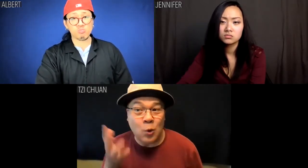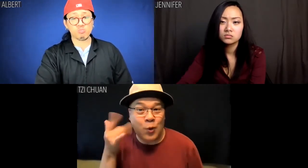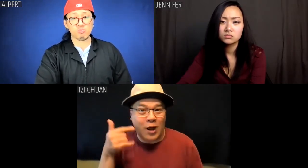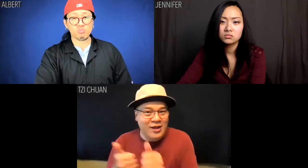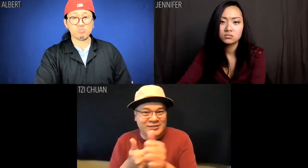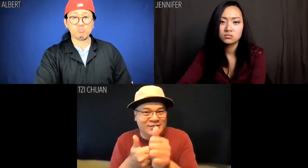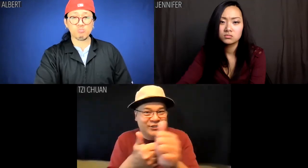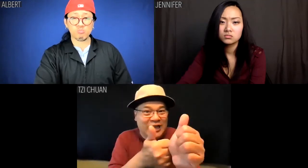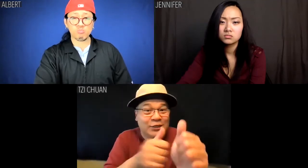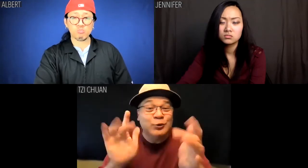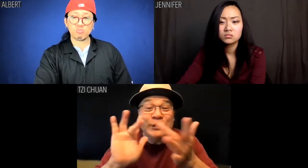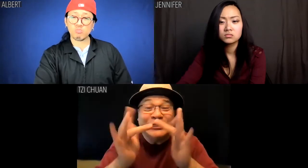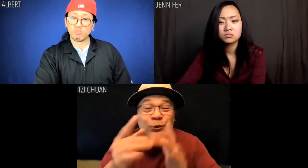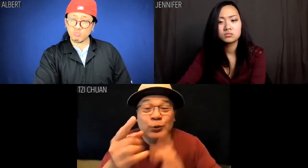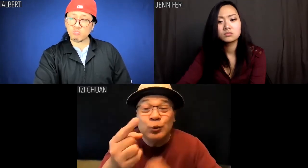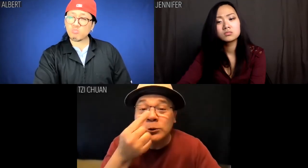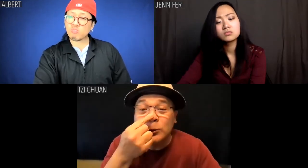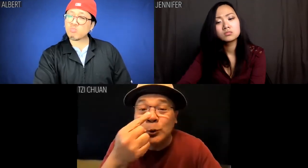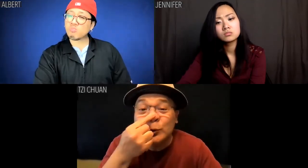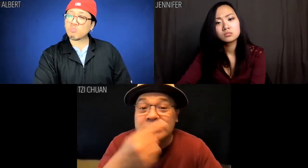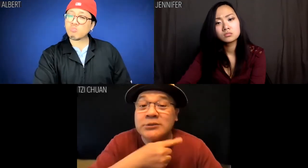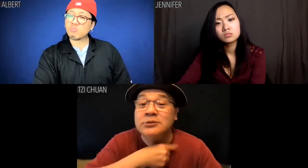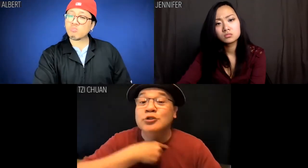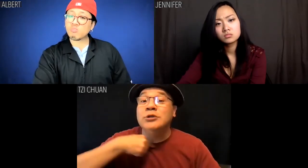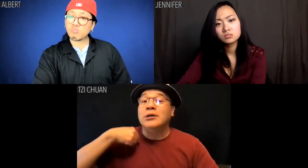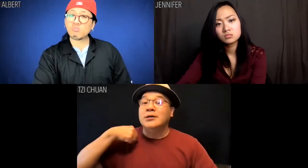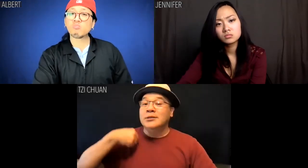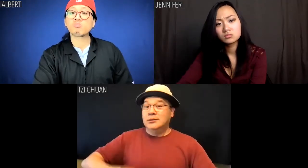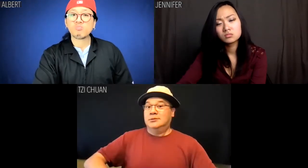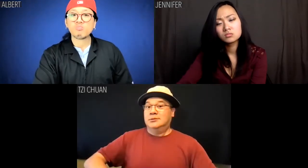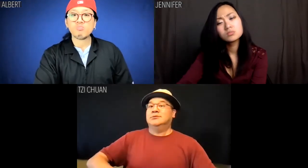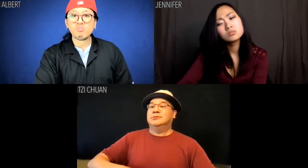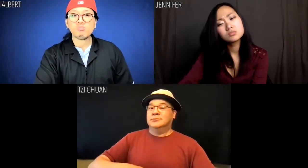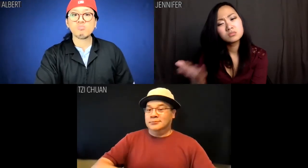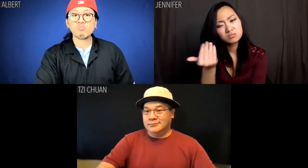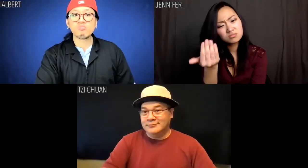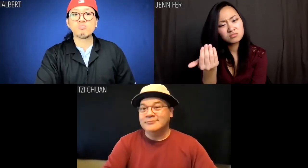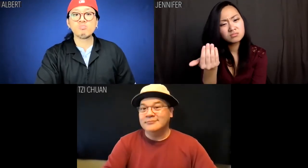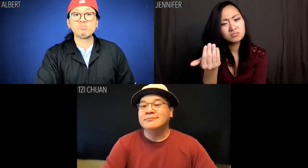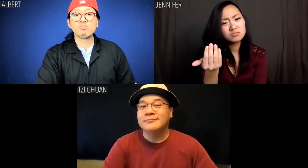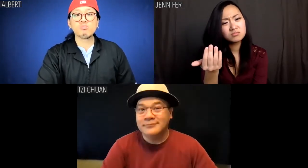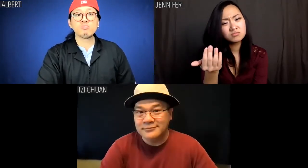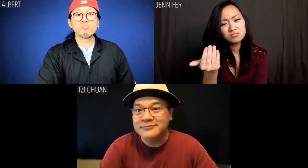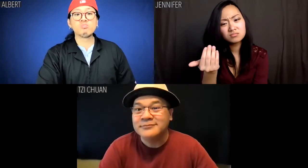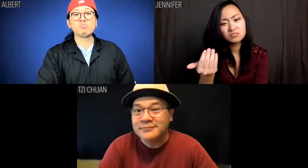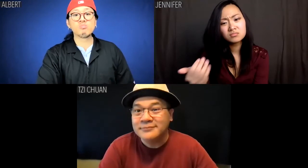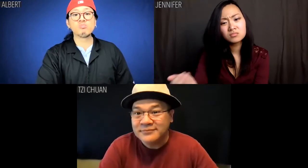That's why we track you through the network of nosy Chinese. Jennifer: Keep talking.